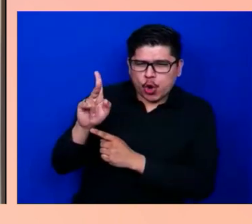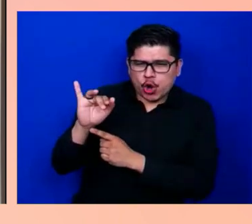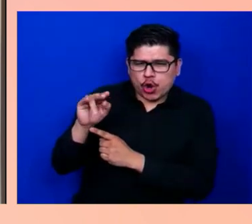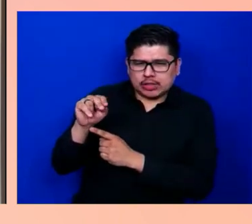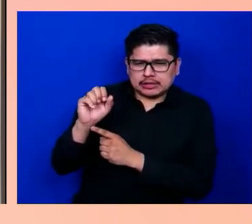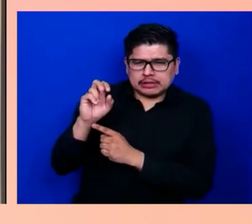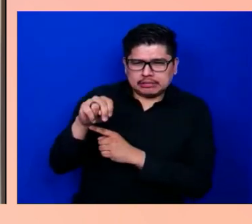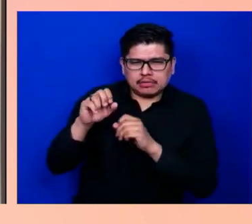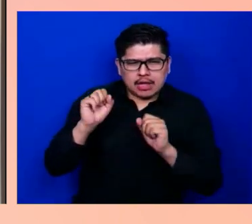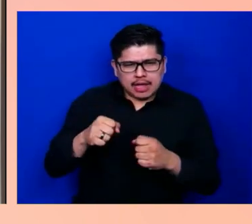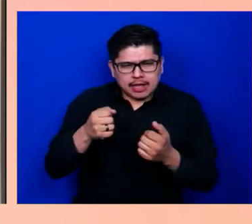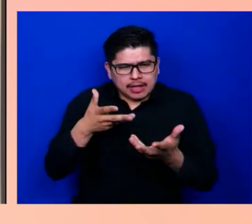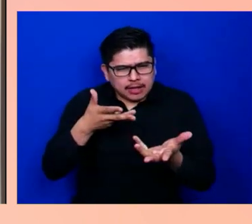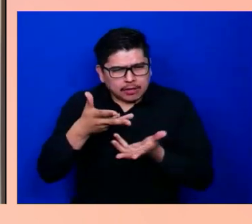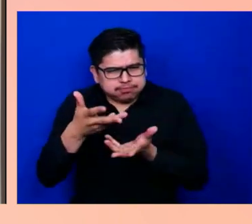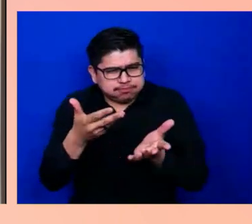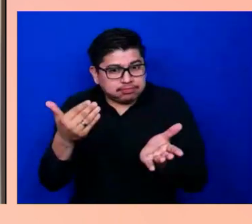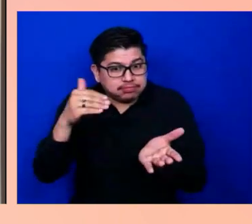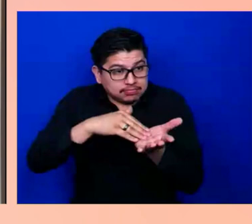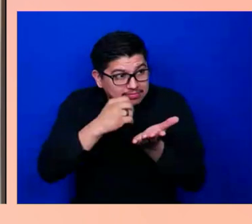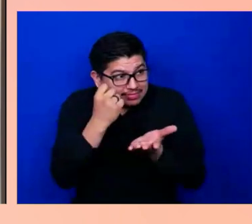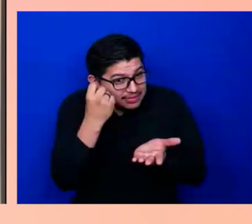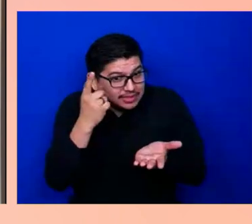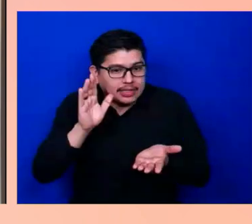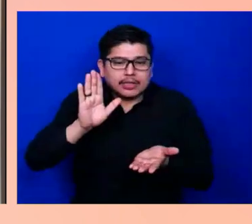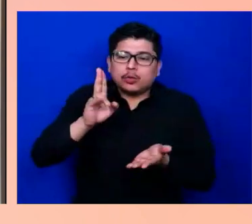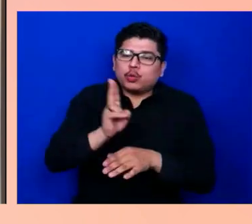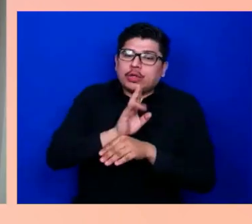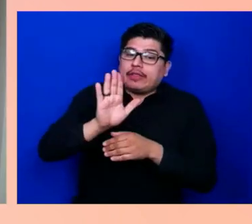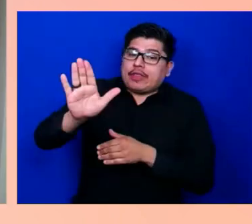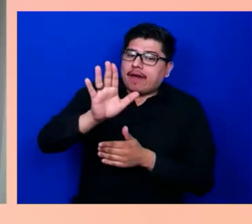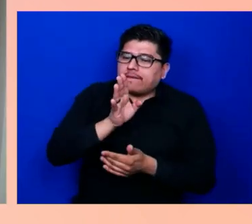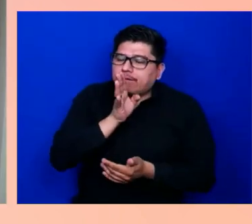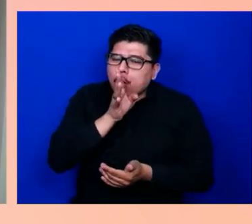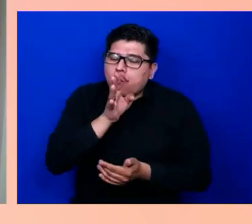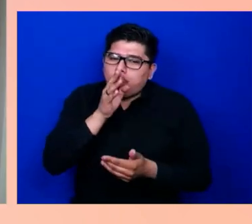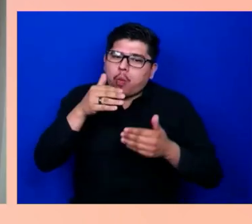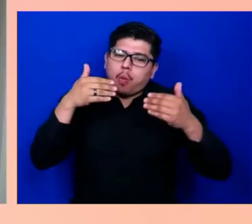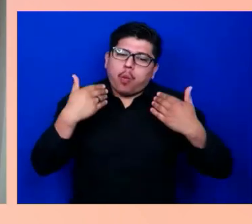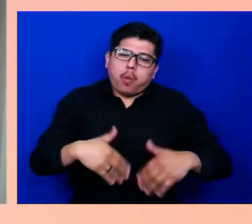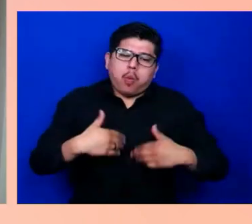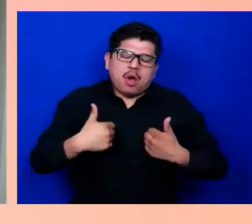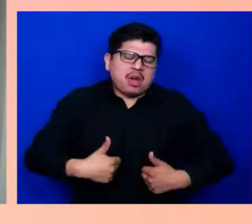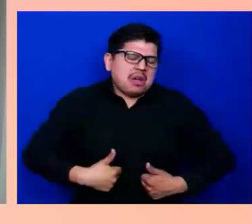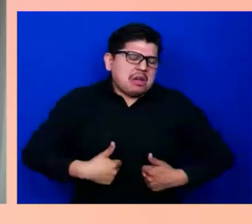it would be absolutely life changing. If you or your organization are